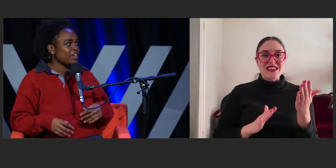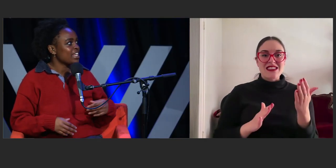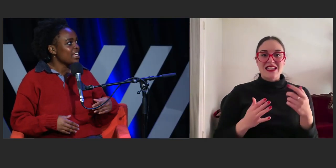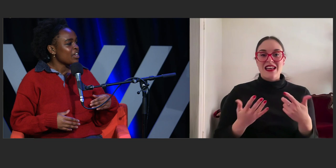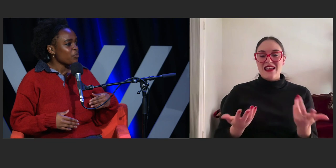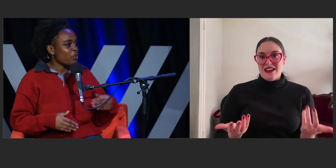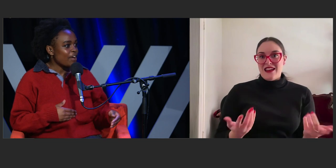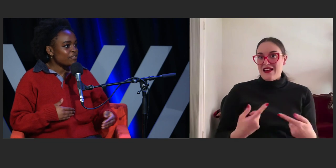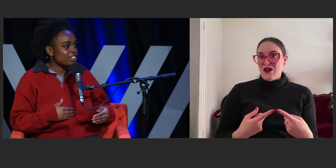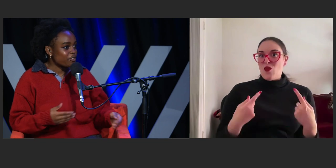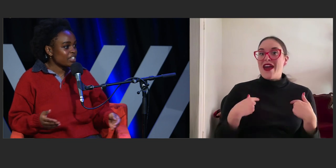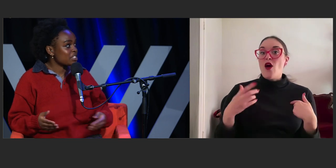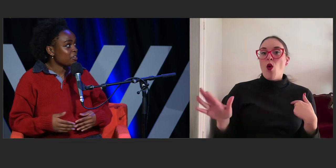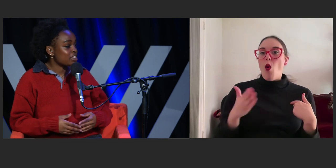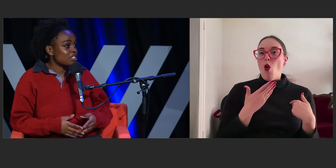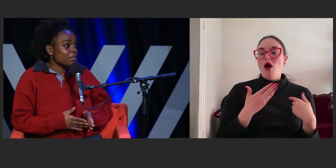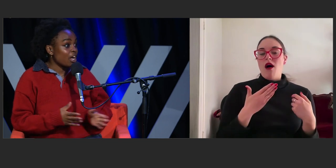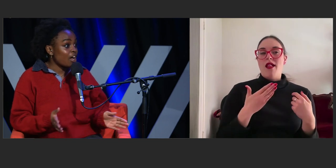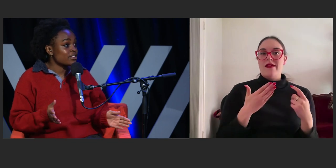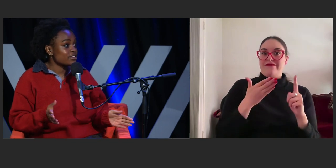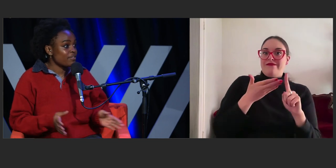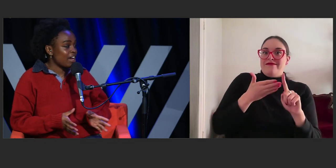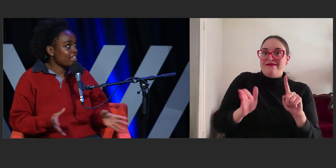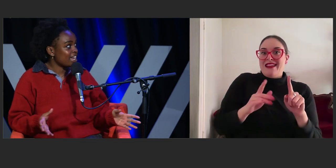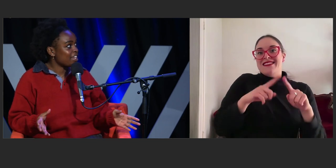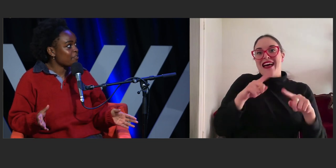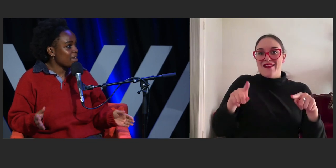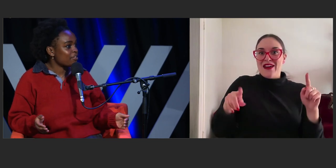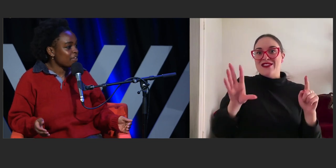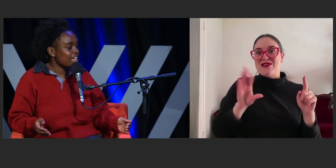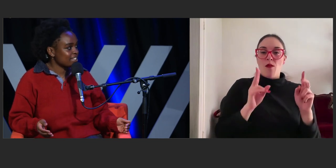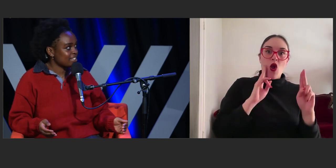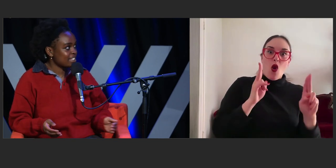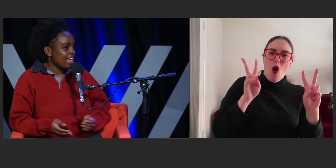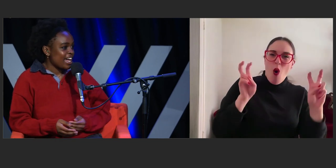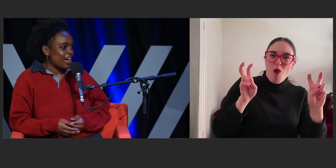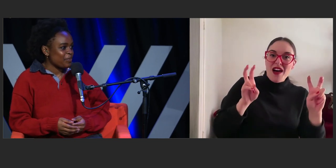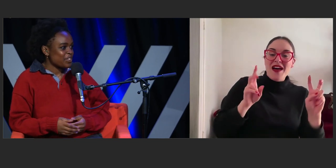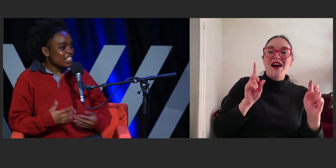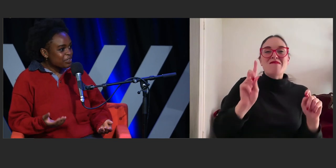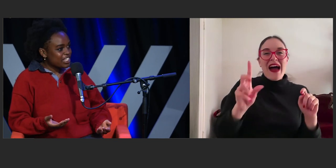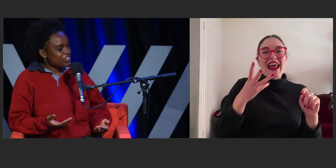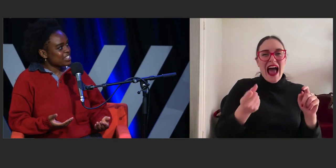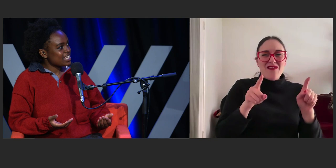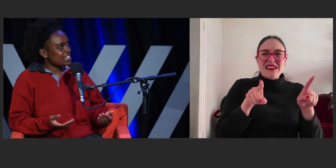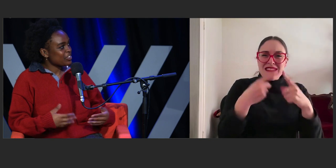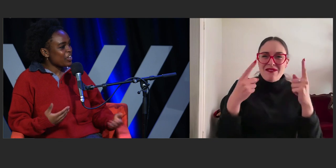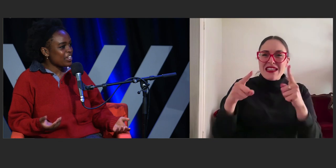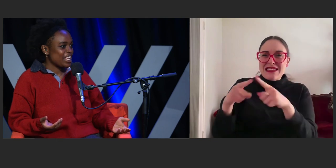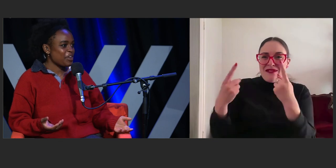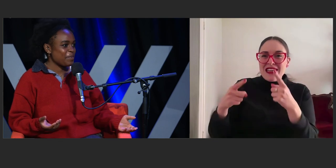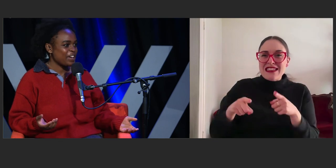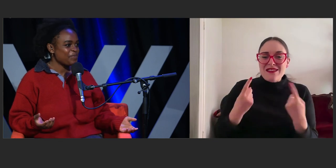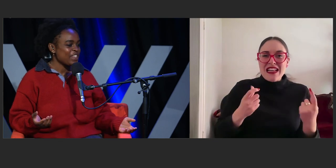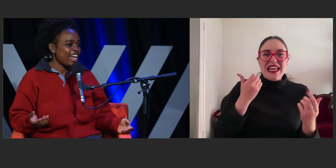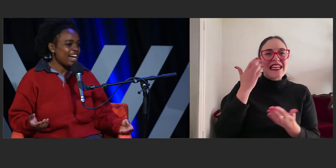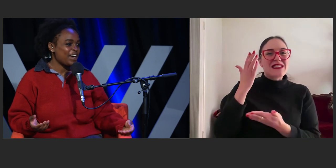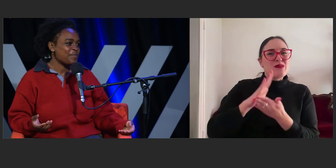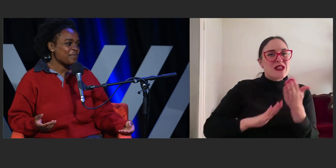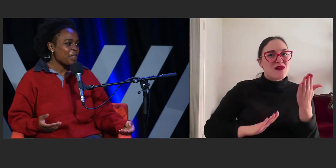but we all have different experiences, because of how that kind of manifests. So, that's really interesting to learn and hear about.